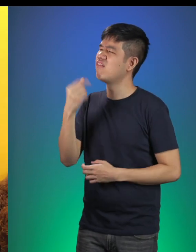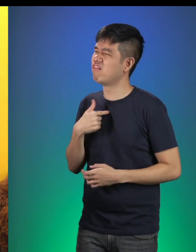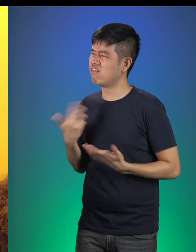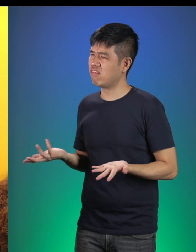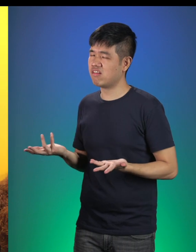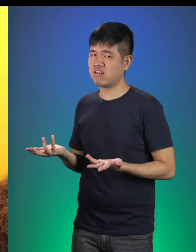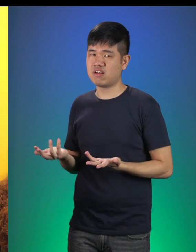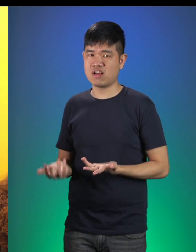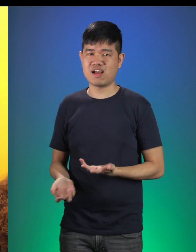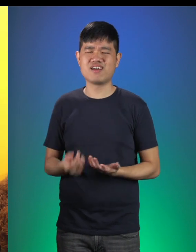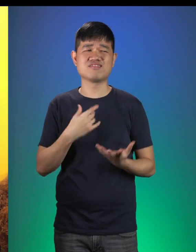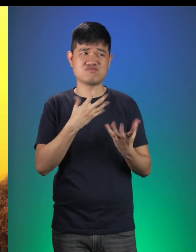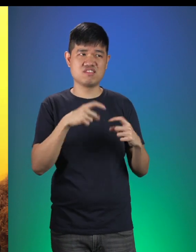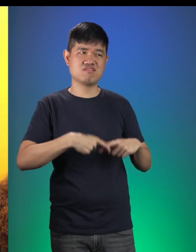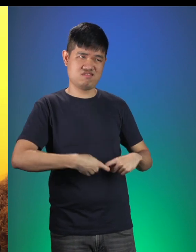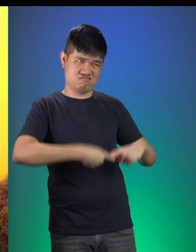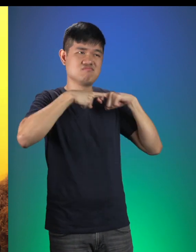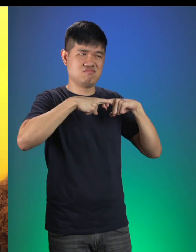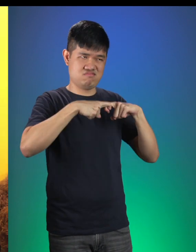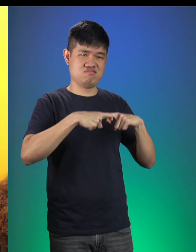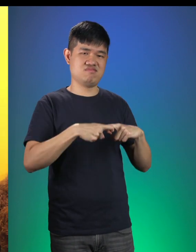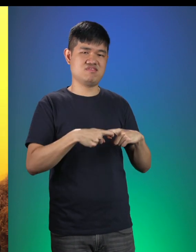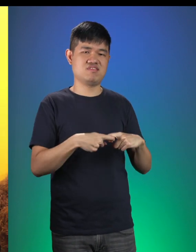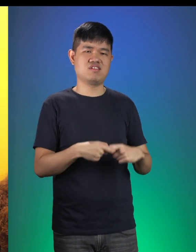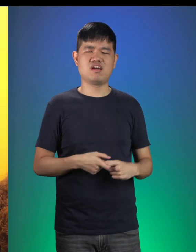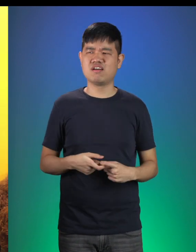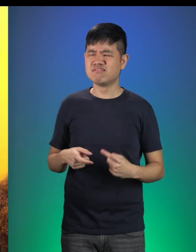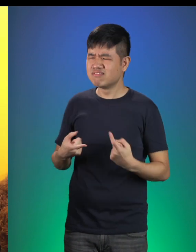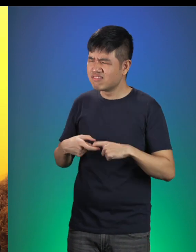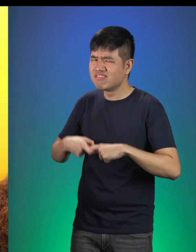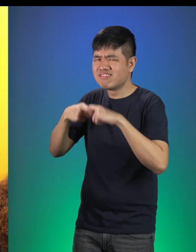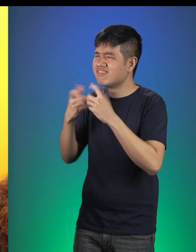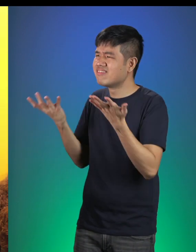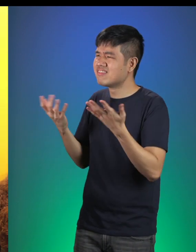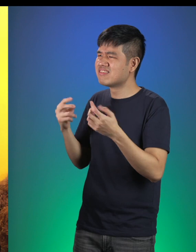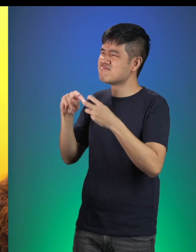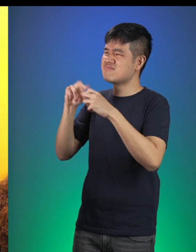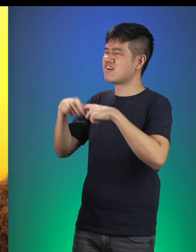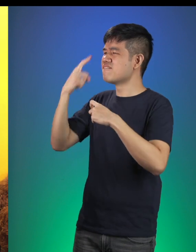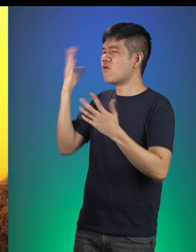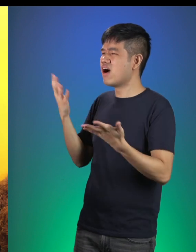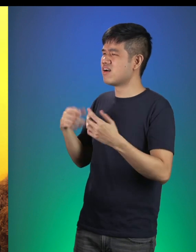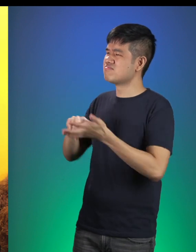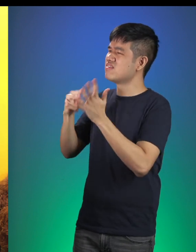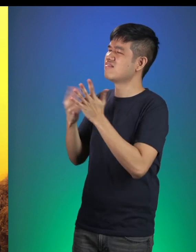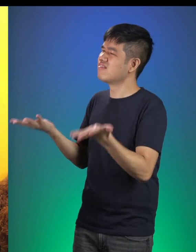BB Wolf: Well I wanted my revenge. Little Red: Revenge? Whatever for? What purpose would it serve?